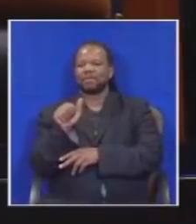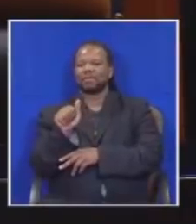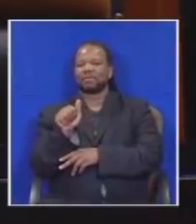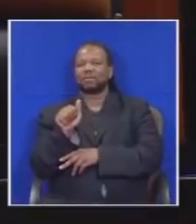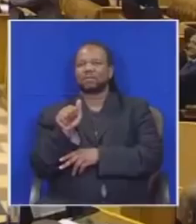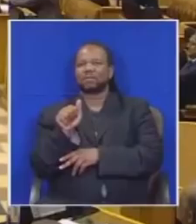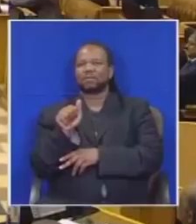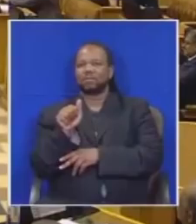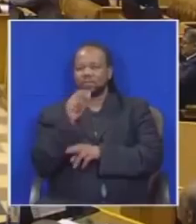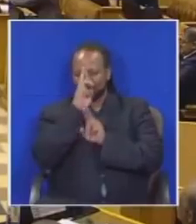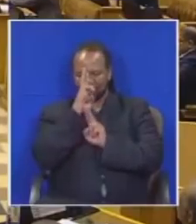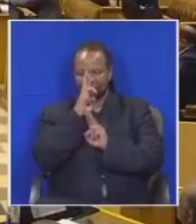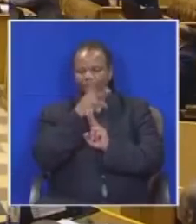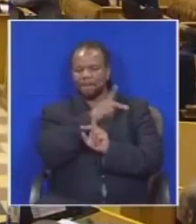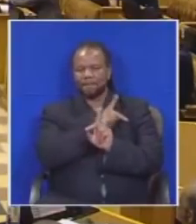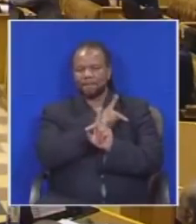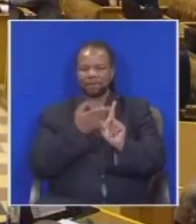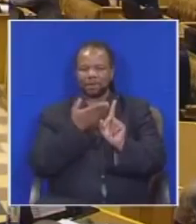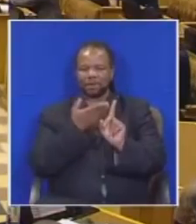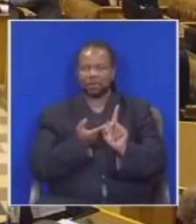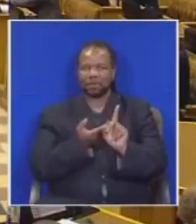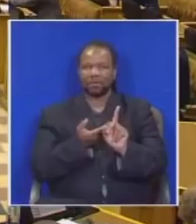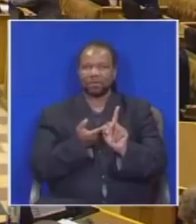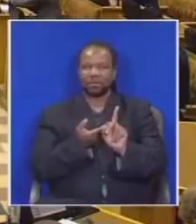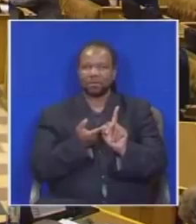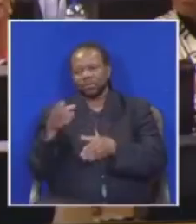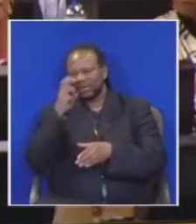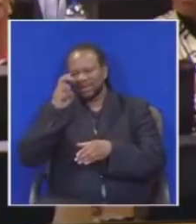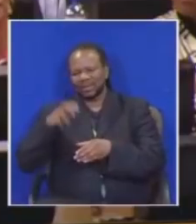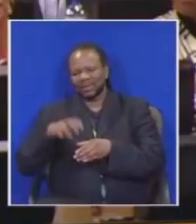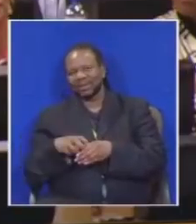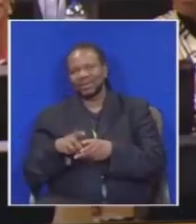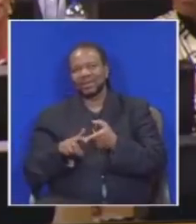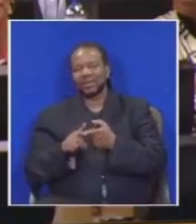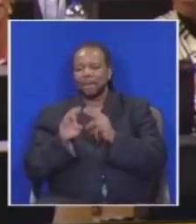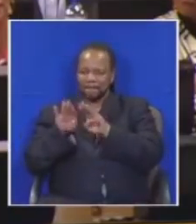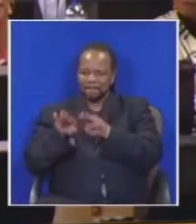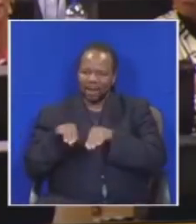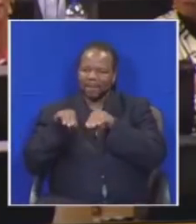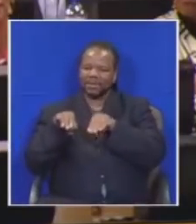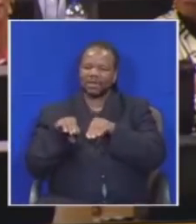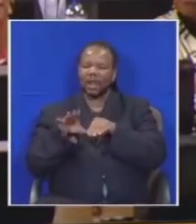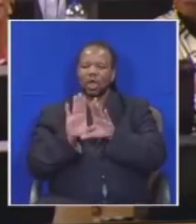Honorable president Seem that you are going to appoint a mental Commission to conduct an inquiry